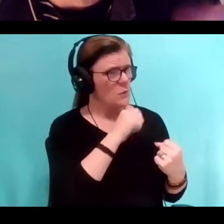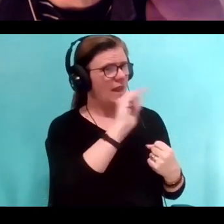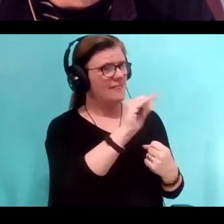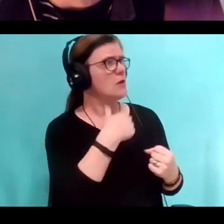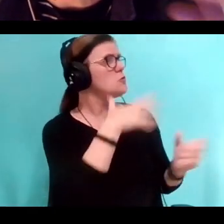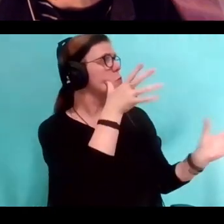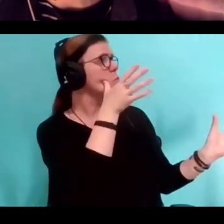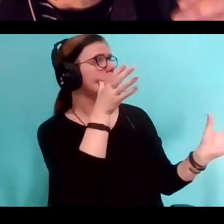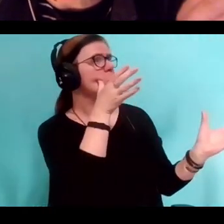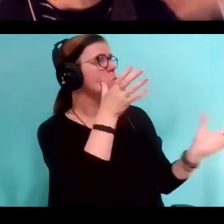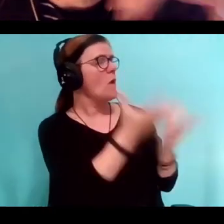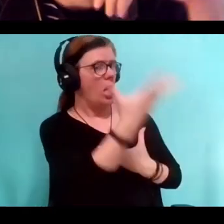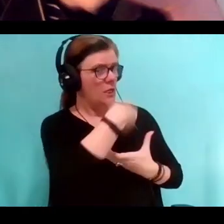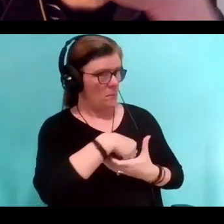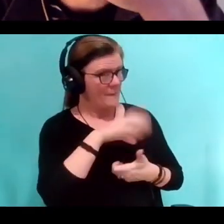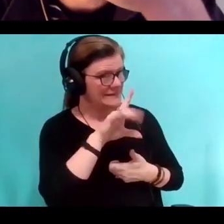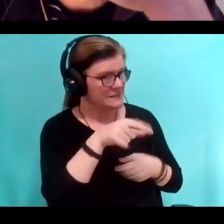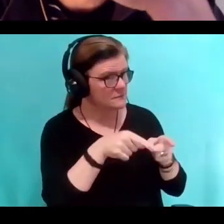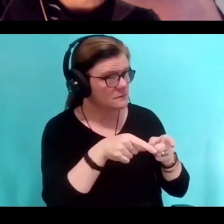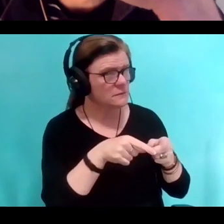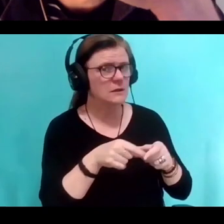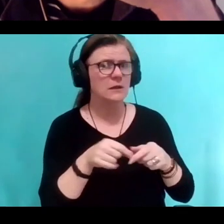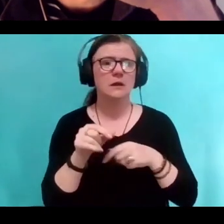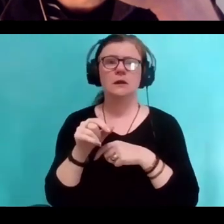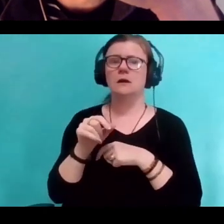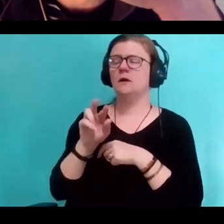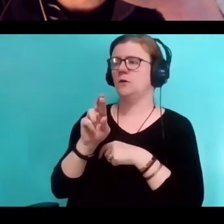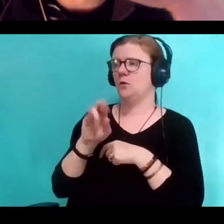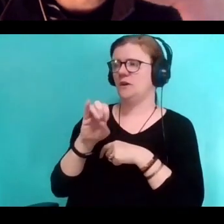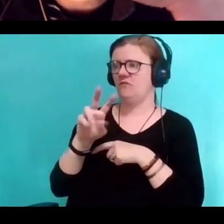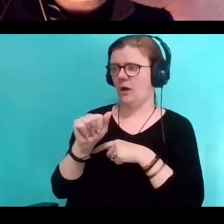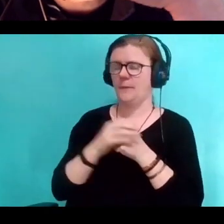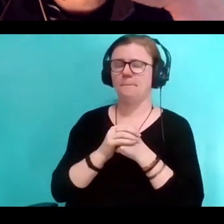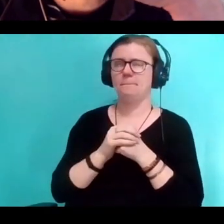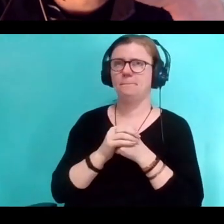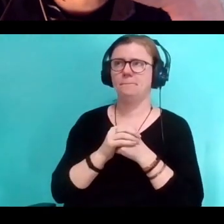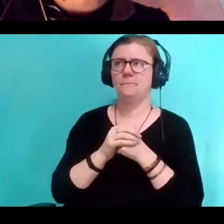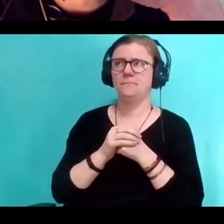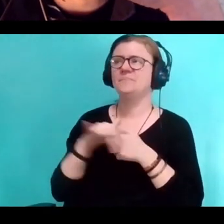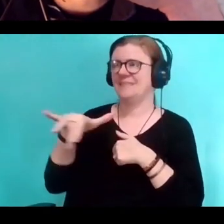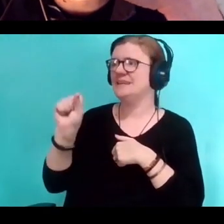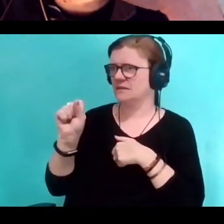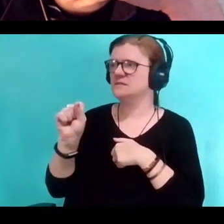without knowing you were imbibing it. Well, absolutely, and in multiple ways.